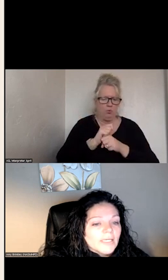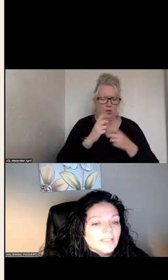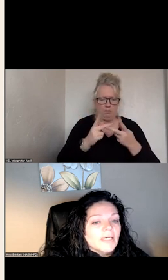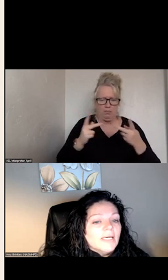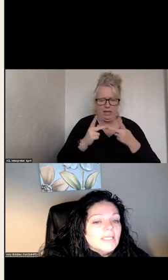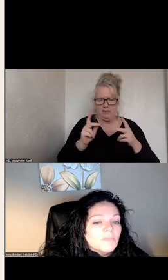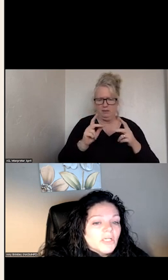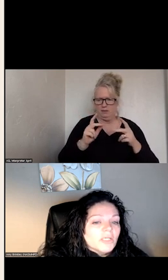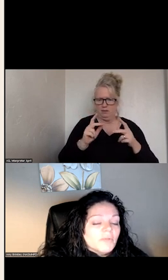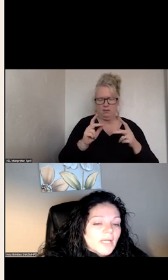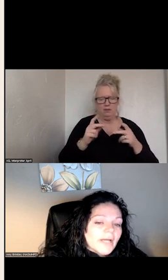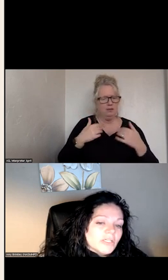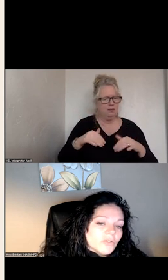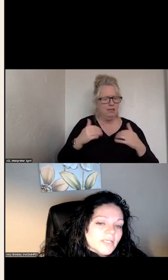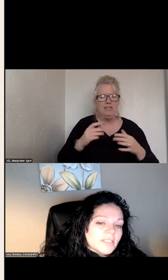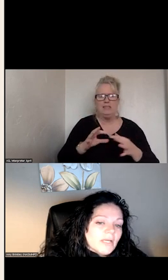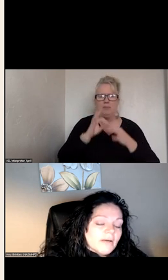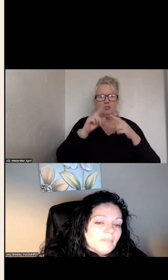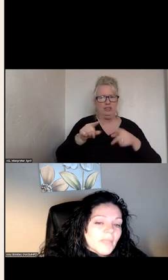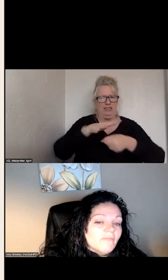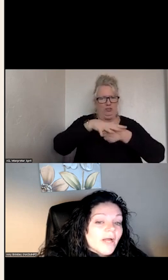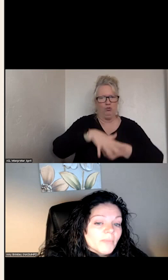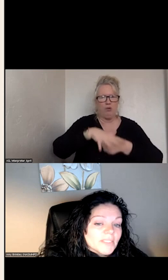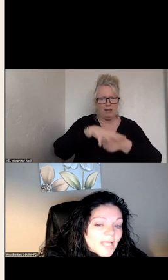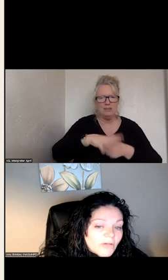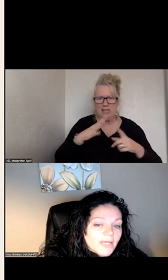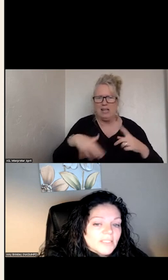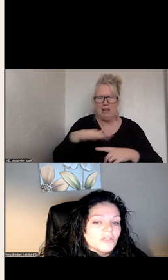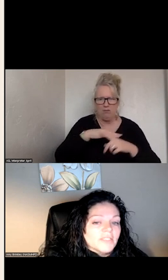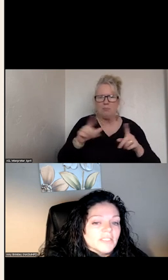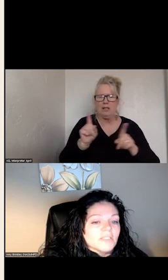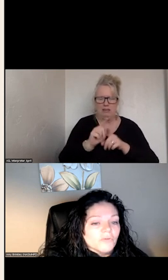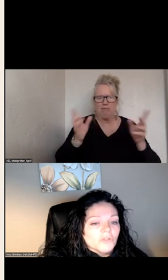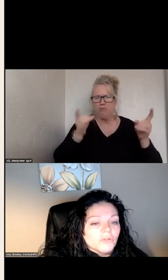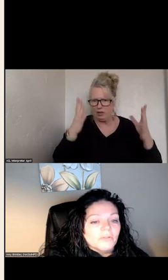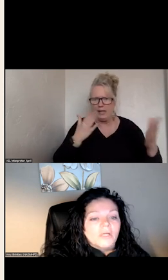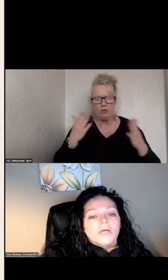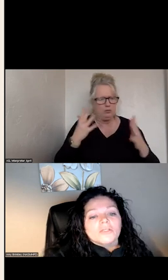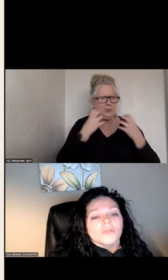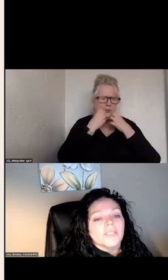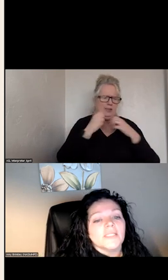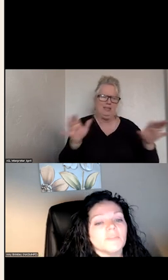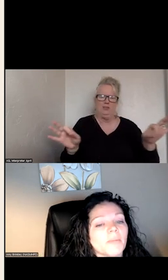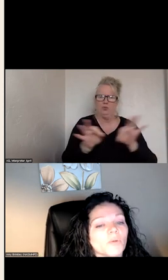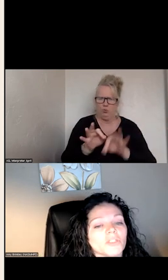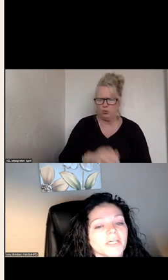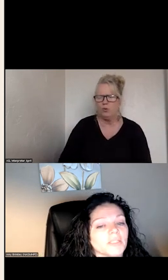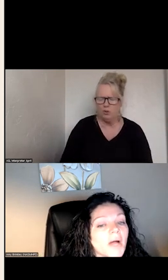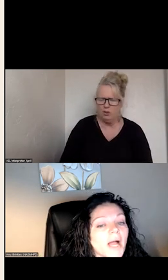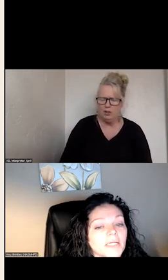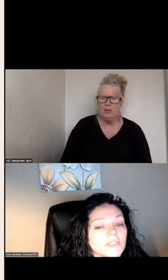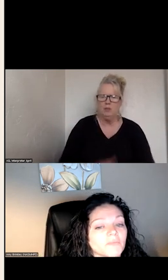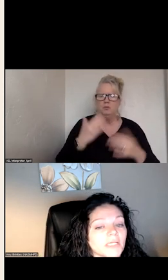IN (INDISCERNIBLE) IS CRUCIAL. SO WE WILL SHARE HIGHLIGHTS FROM